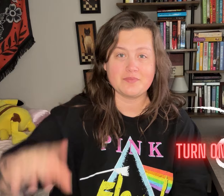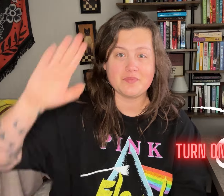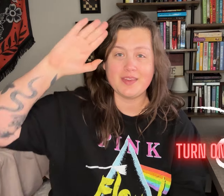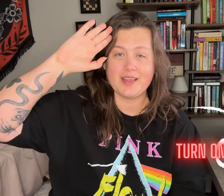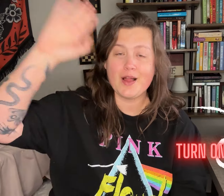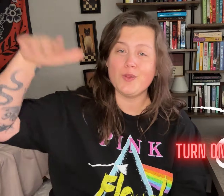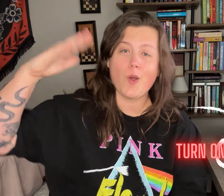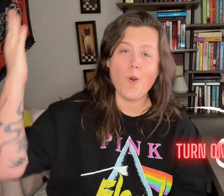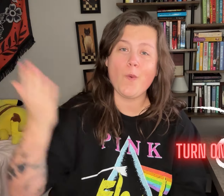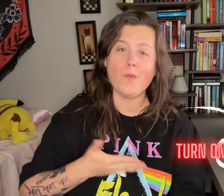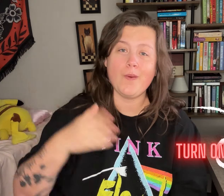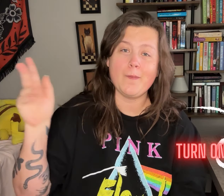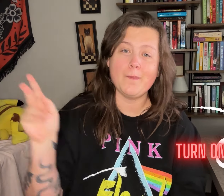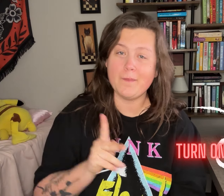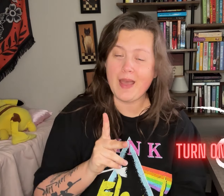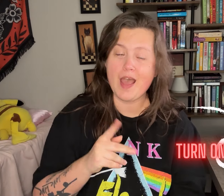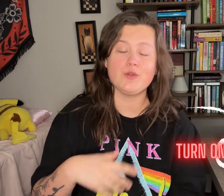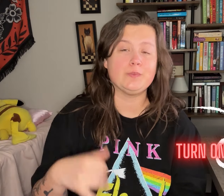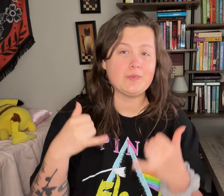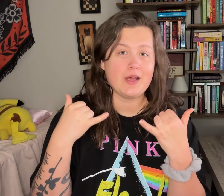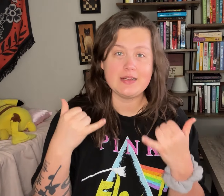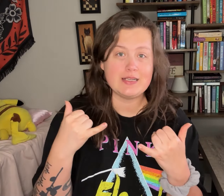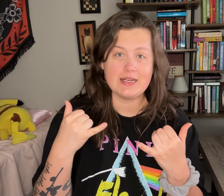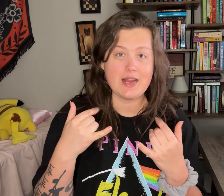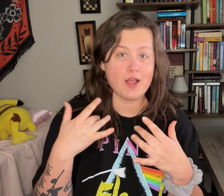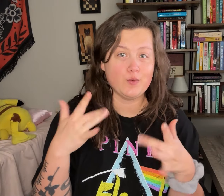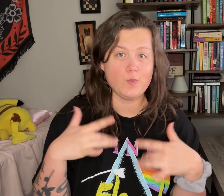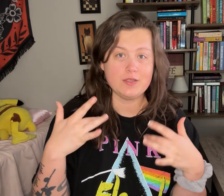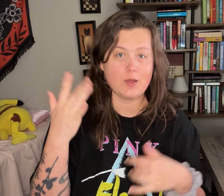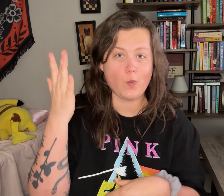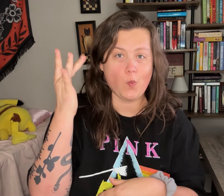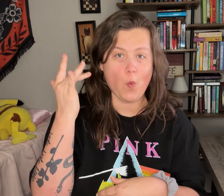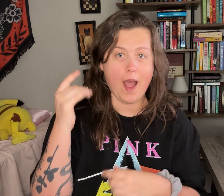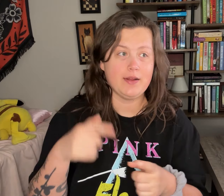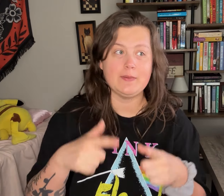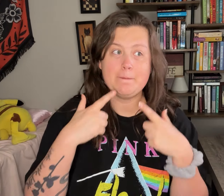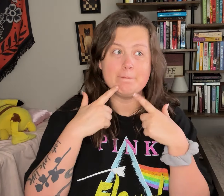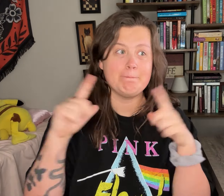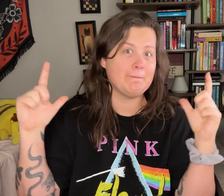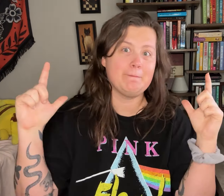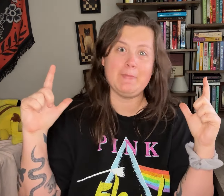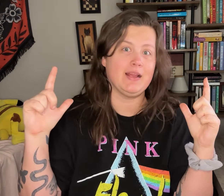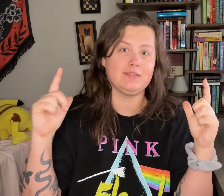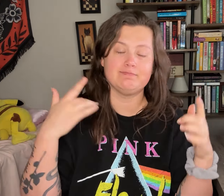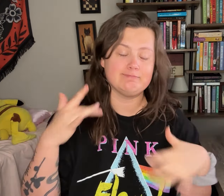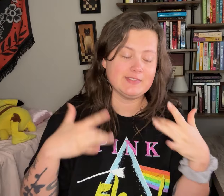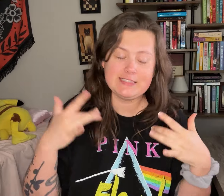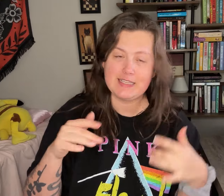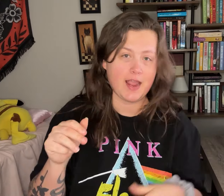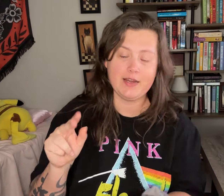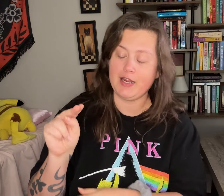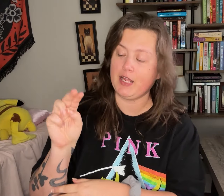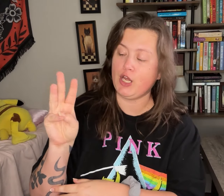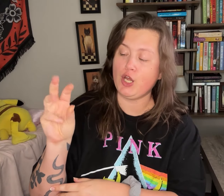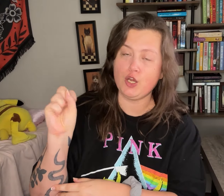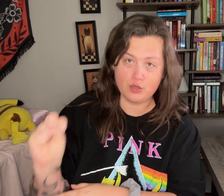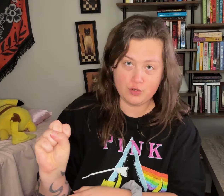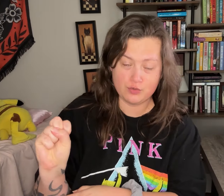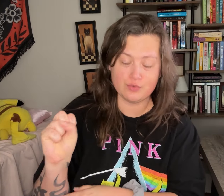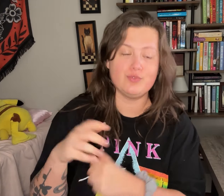Hello, and welcome back to the channel. Today's video is very exciting because there's some big exciting news!